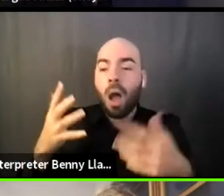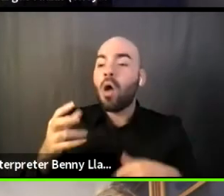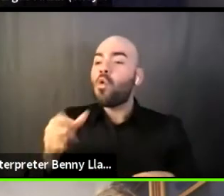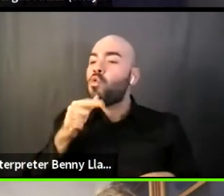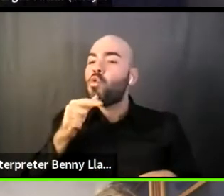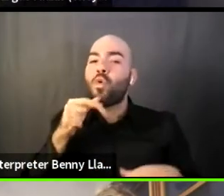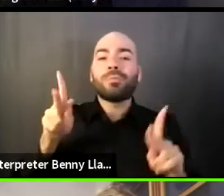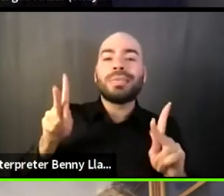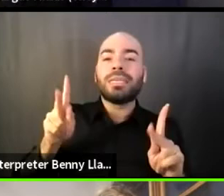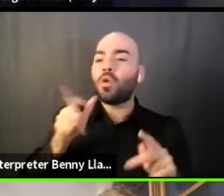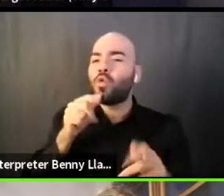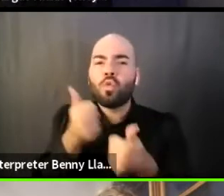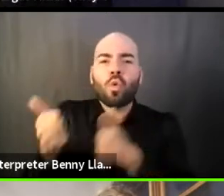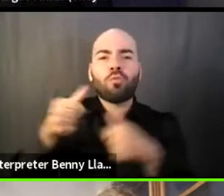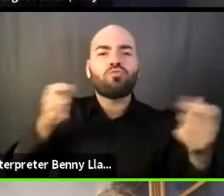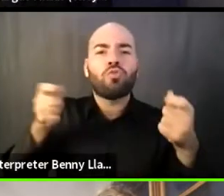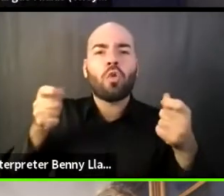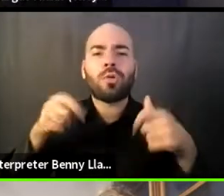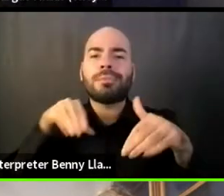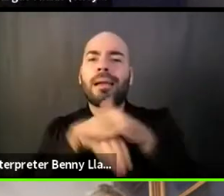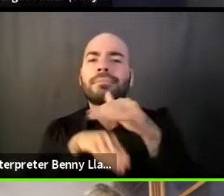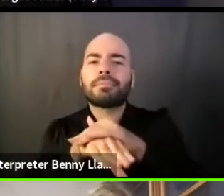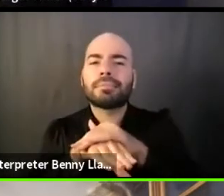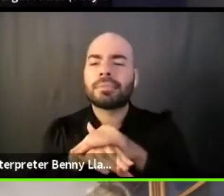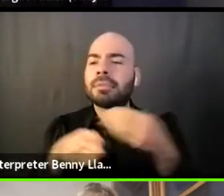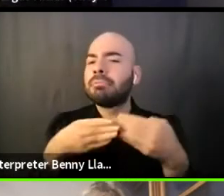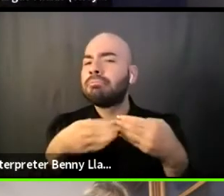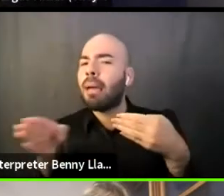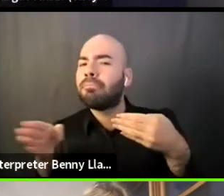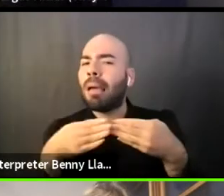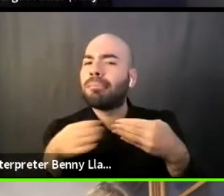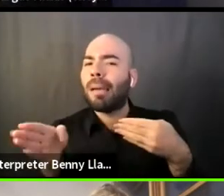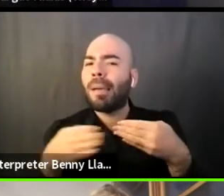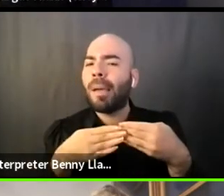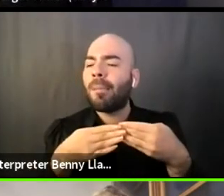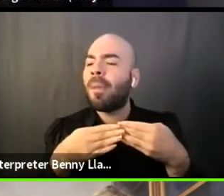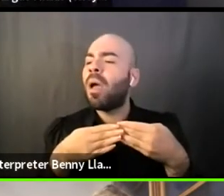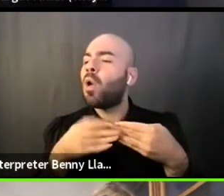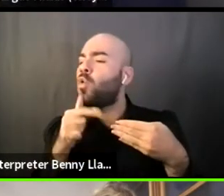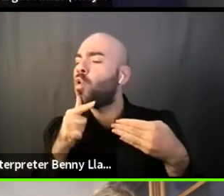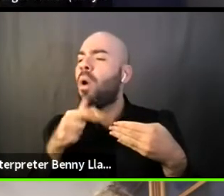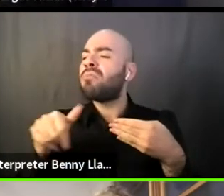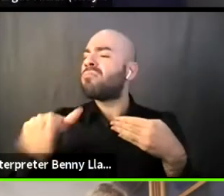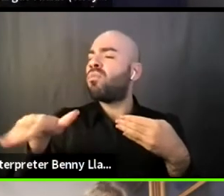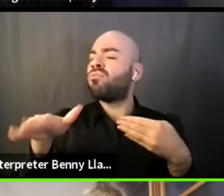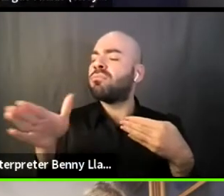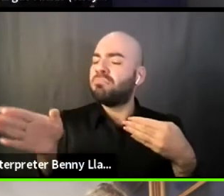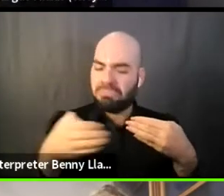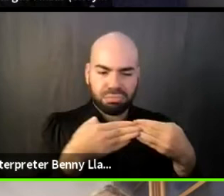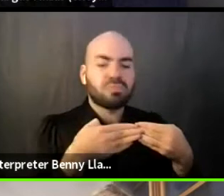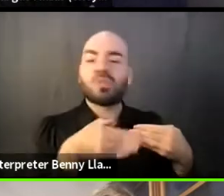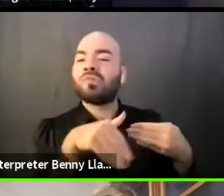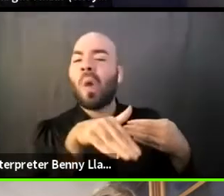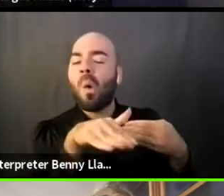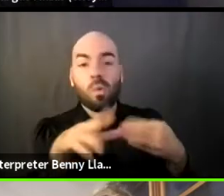who is saying, we're going to do that play and these actors and that director,